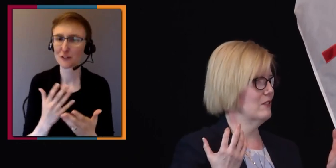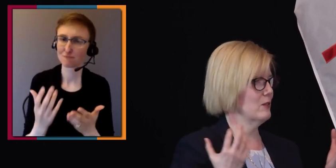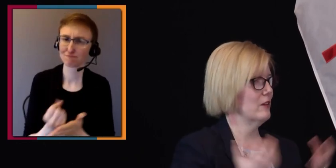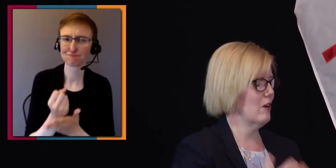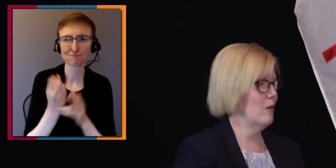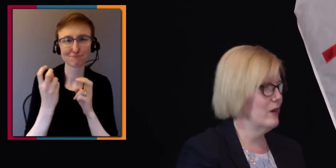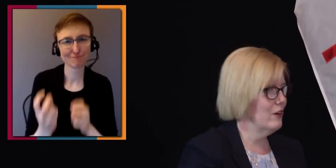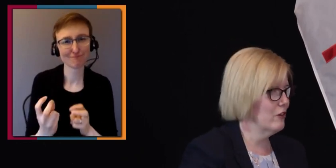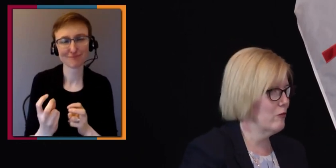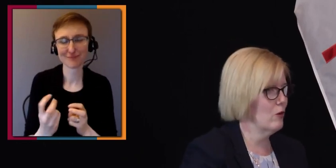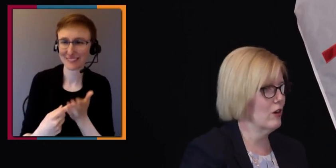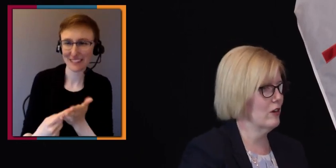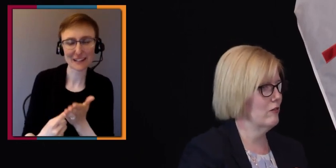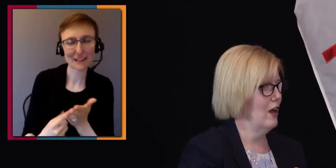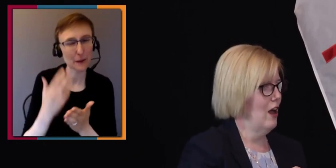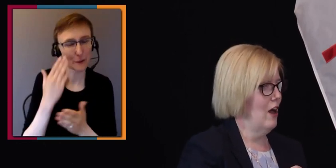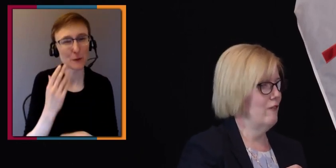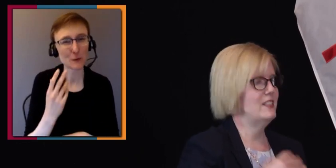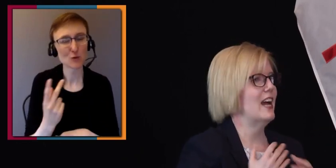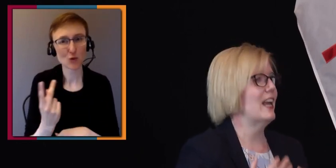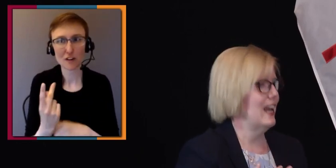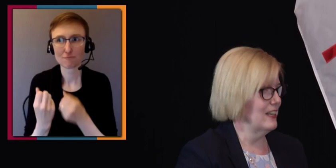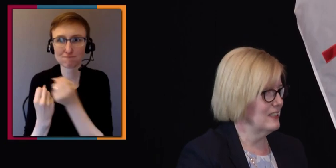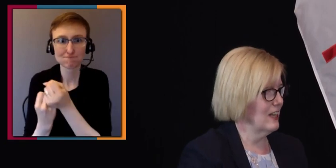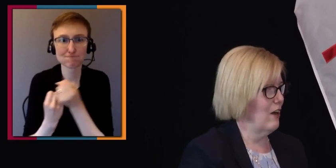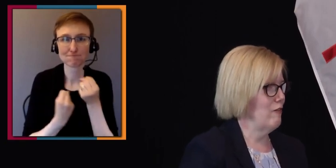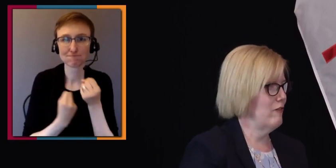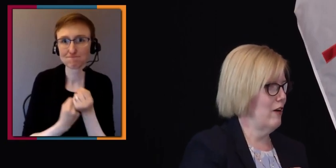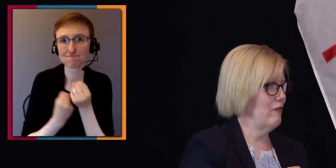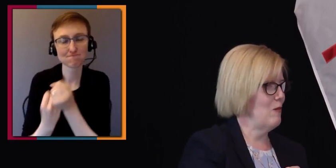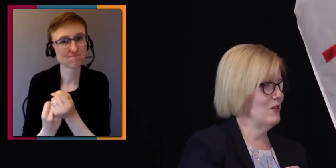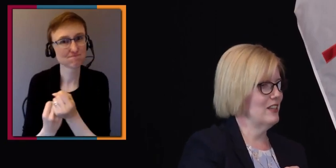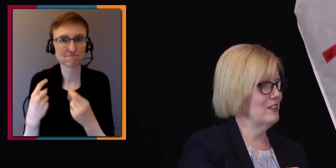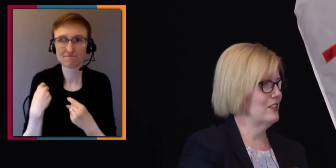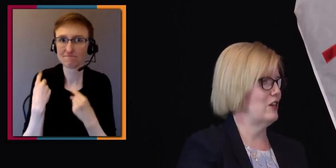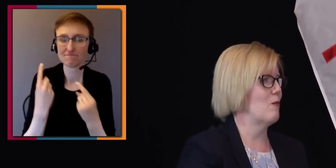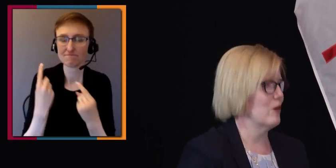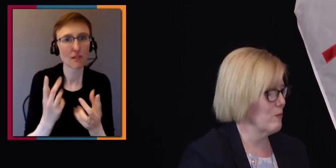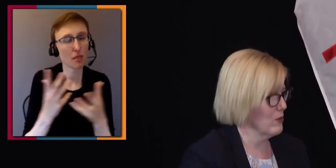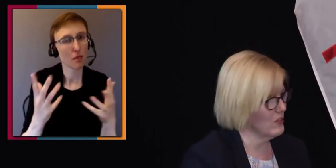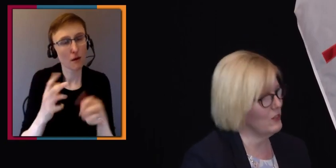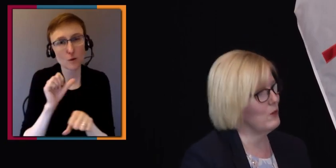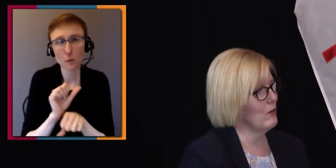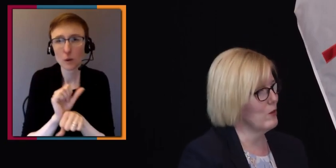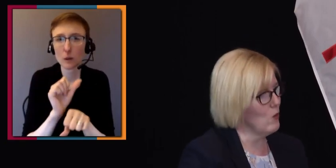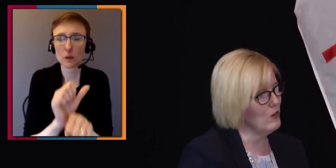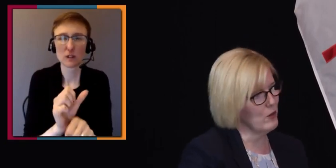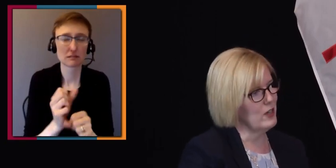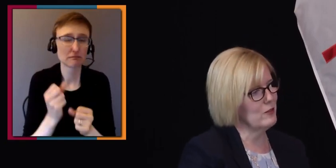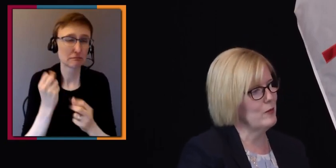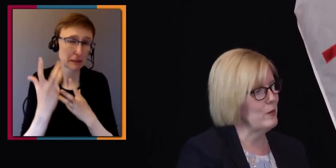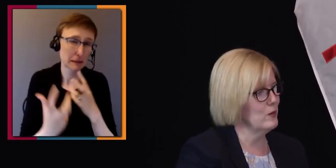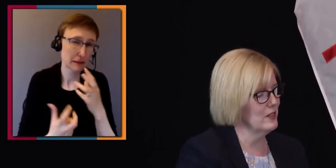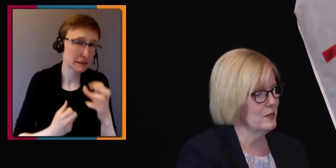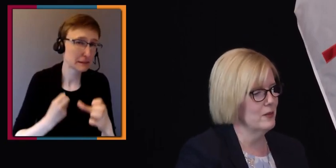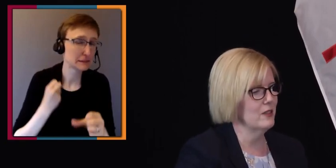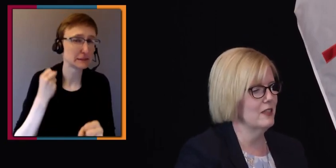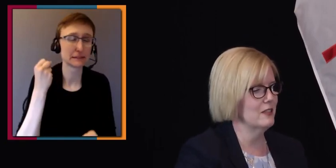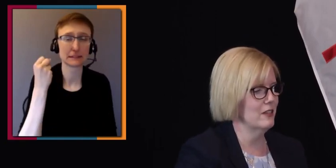This is really the culmination of work of decades of almost kind of stubborn pursuit of equality rights for people with disabilities.